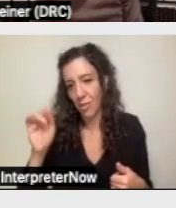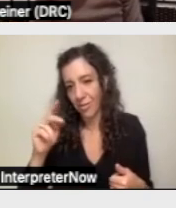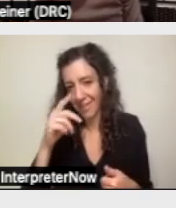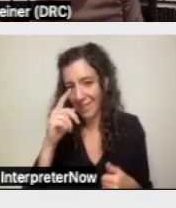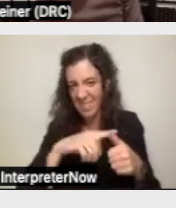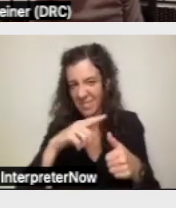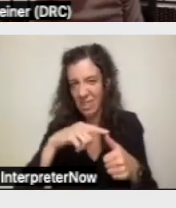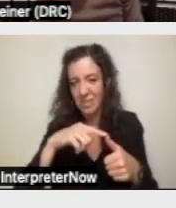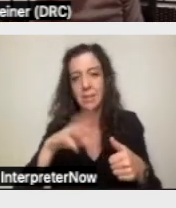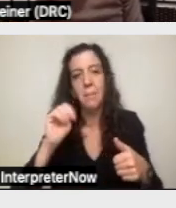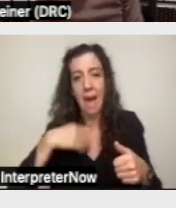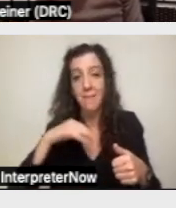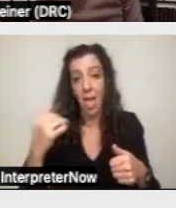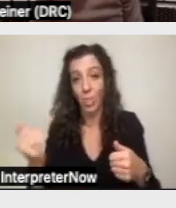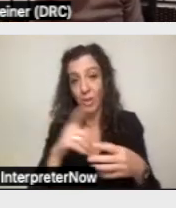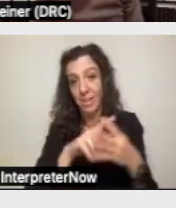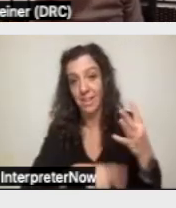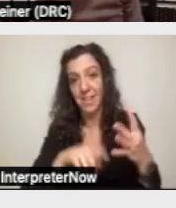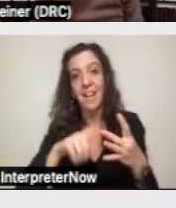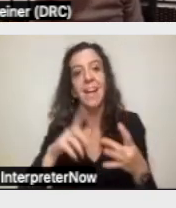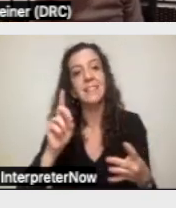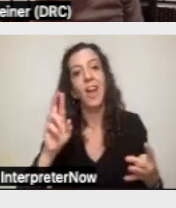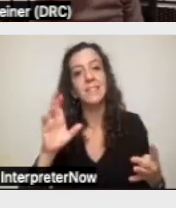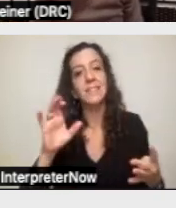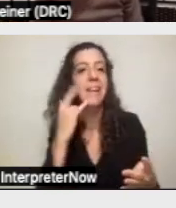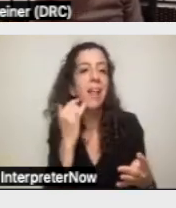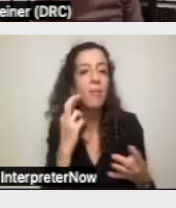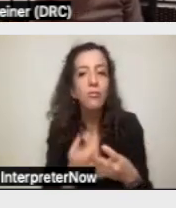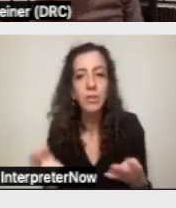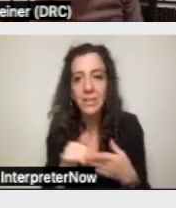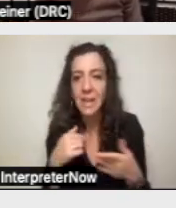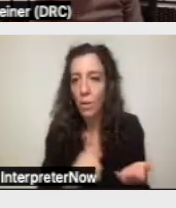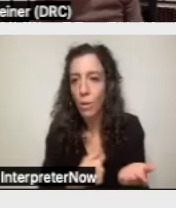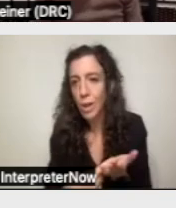Disability Rights California and other information we talked about earlier in the presentation.